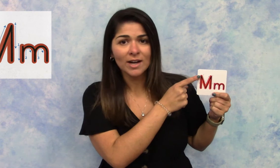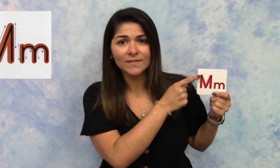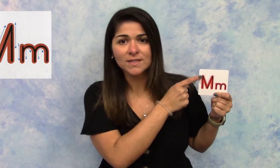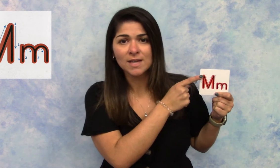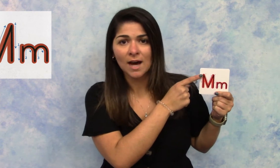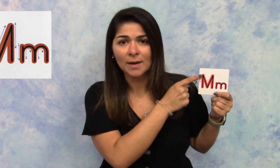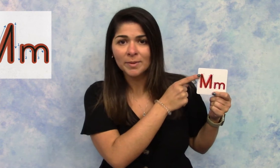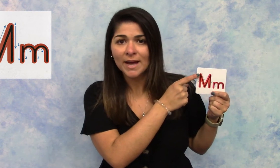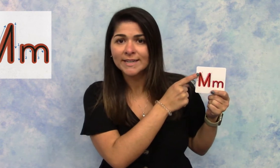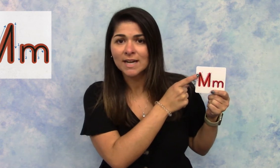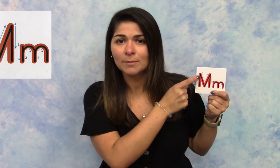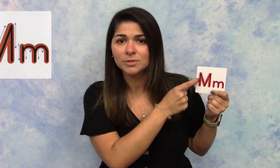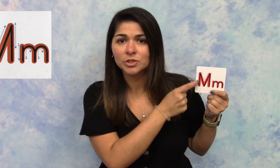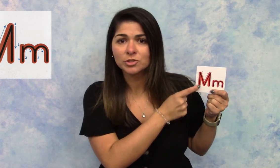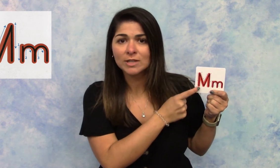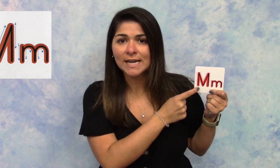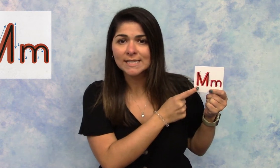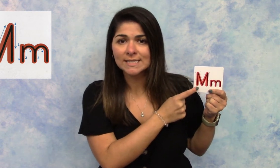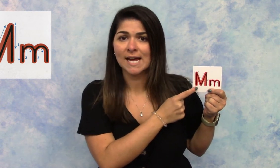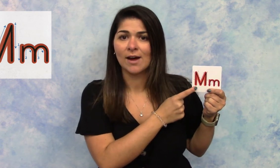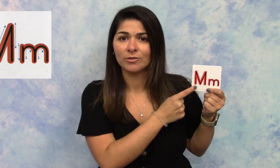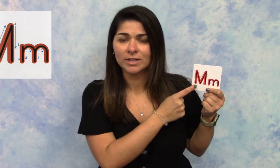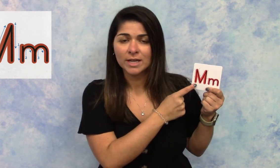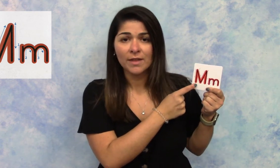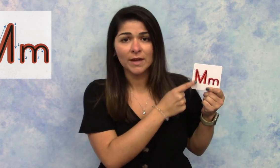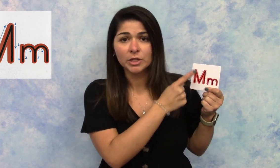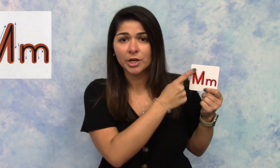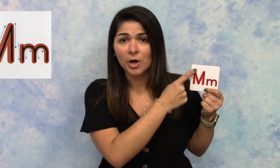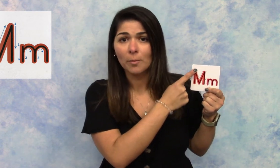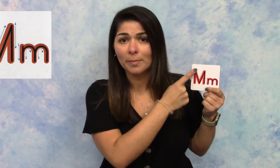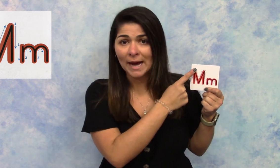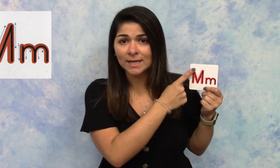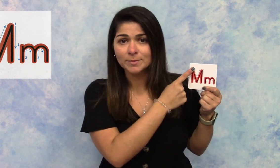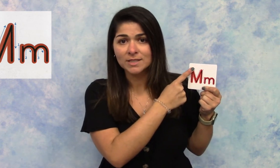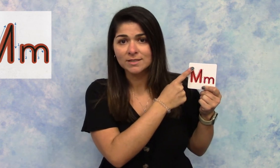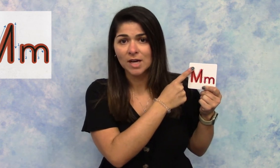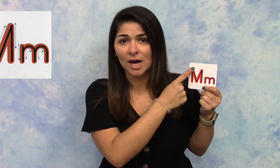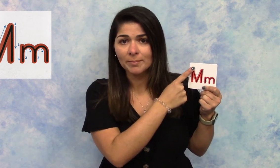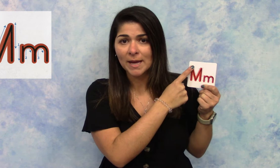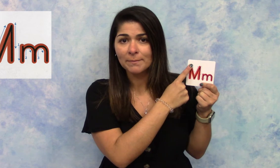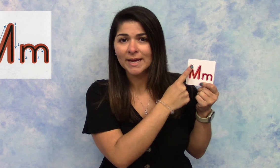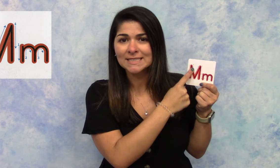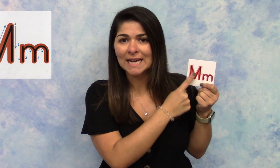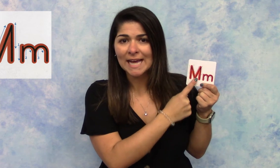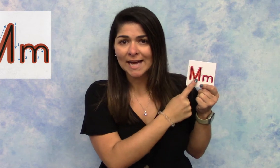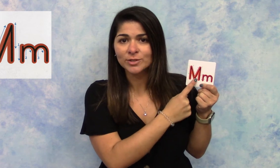at the top and come straight down. Then, you're going to go back up to the top and make a diagonal